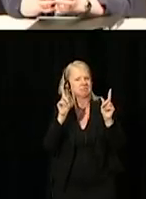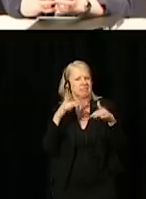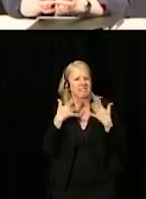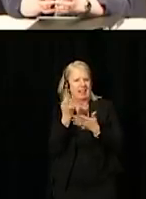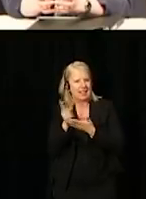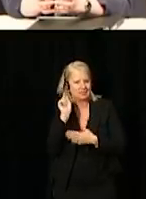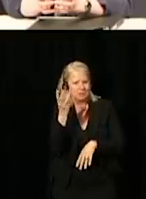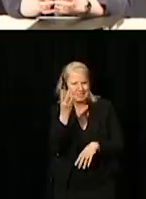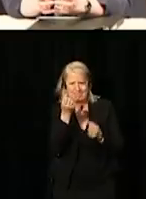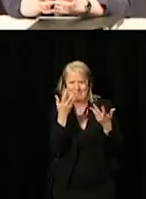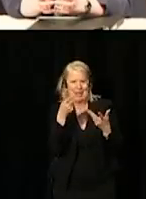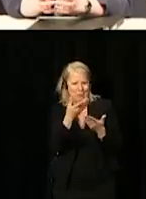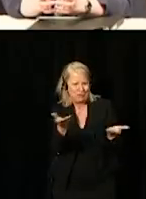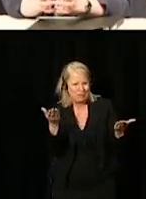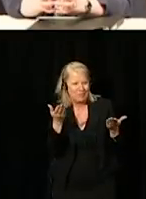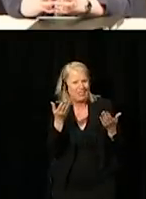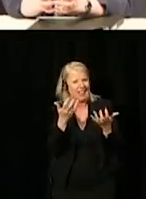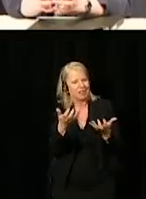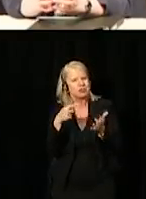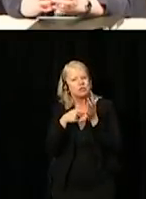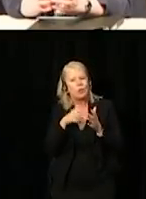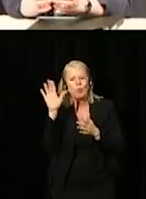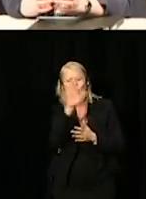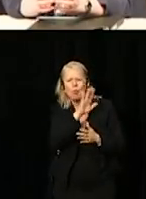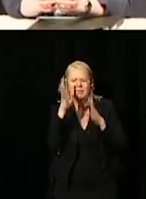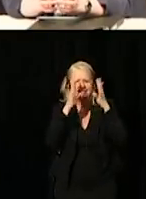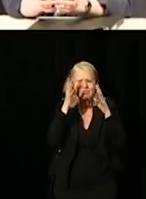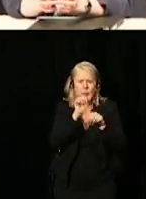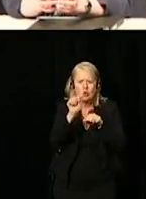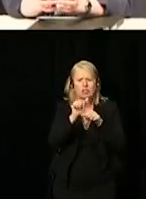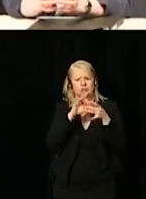Many of you were there to show the innovative work you're doing on accessibility.